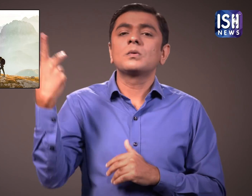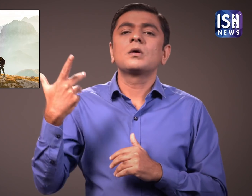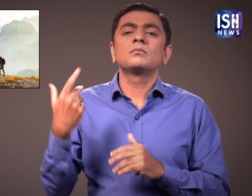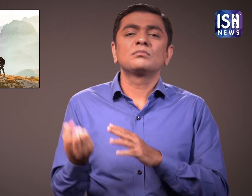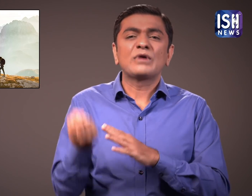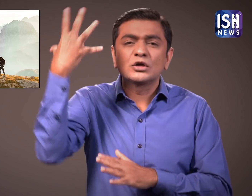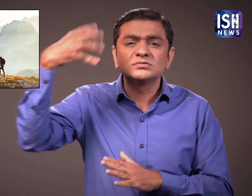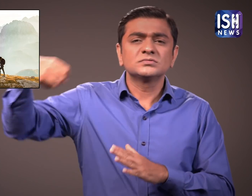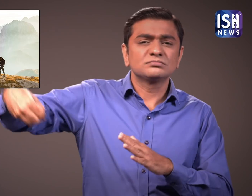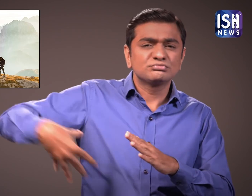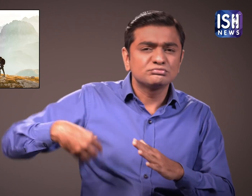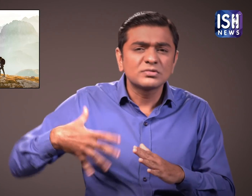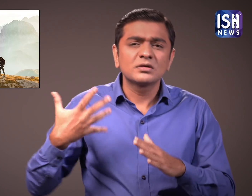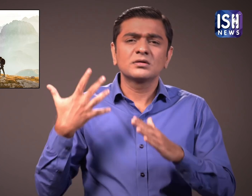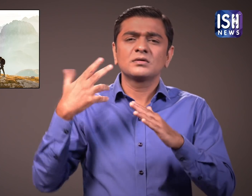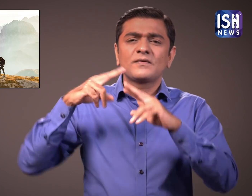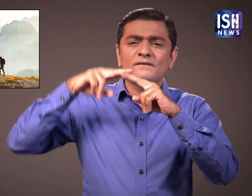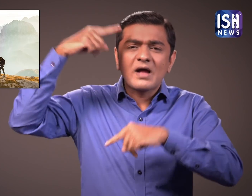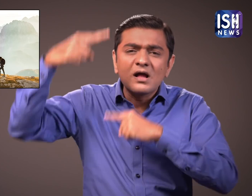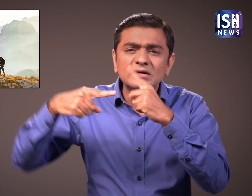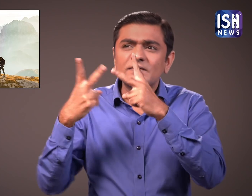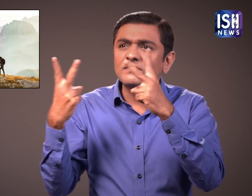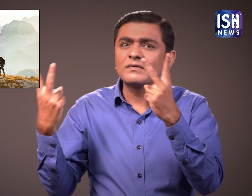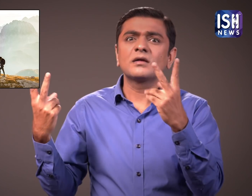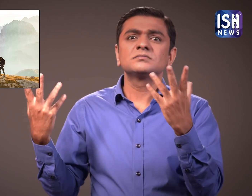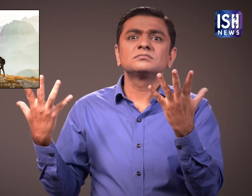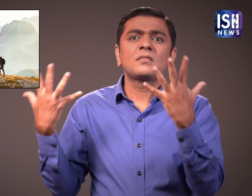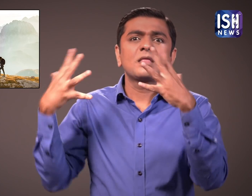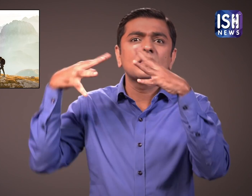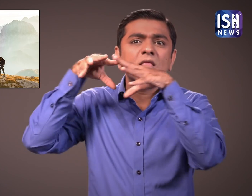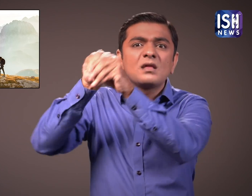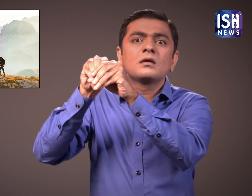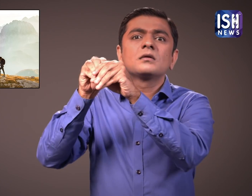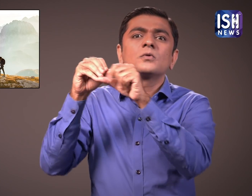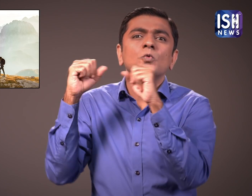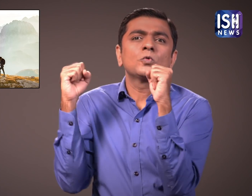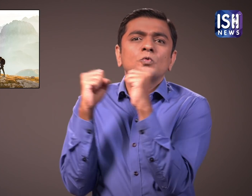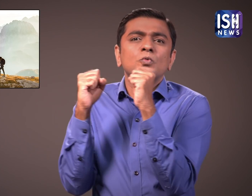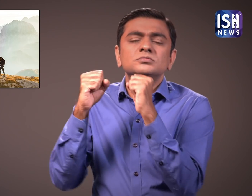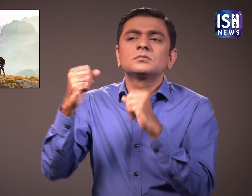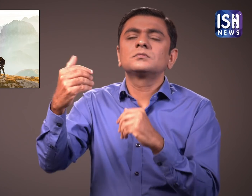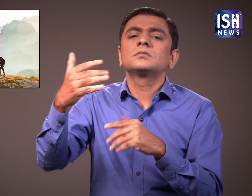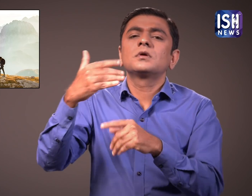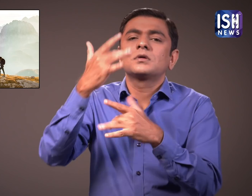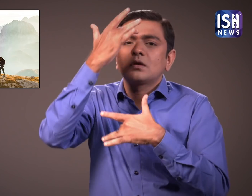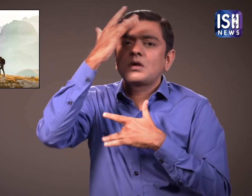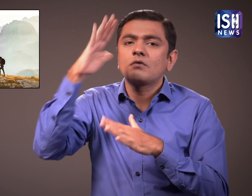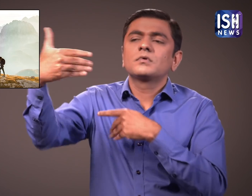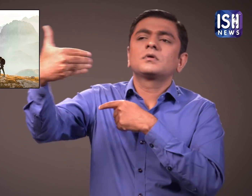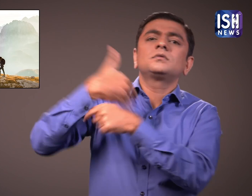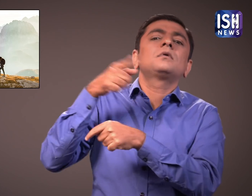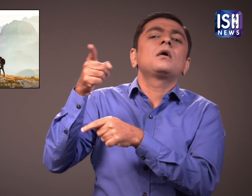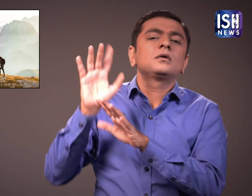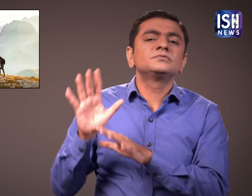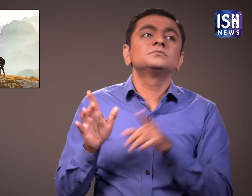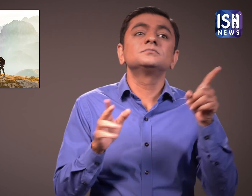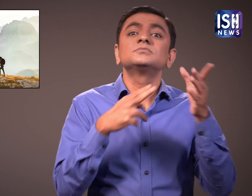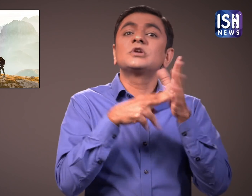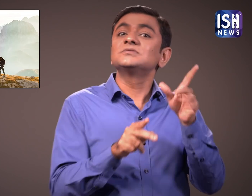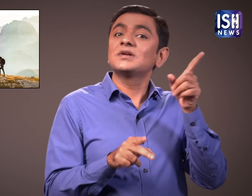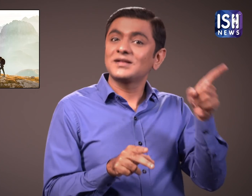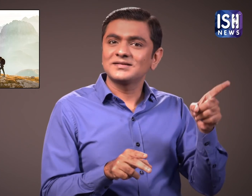In areas with factories and lot of vehicular smoke there is smog which is not good.